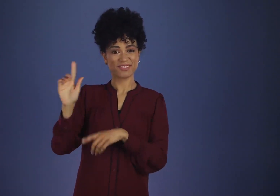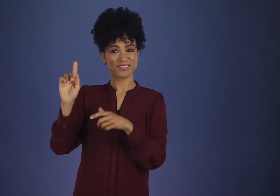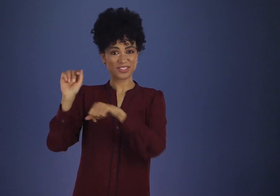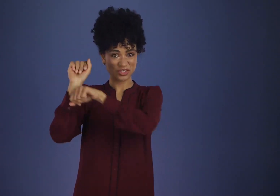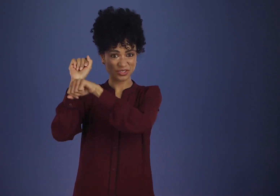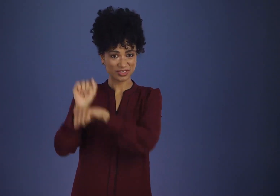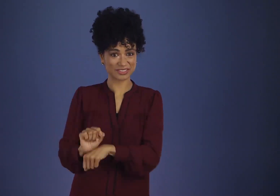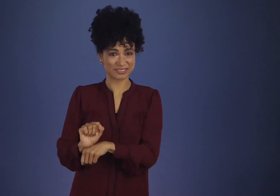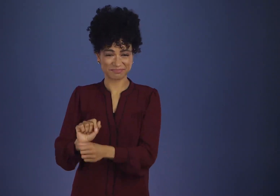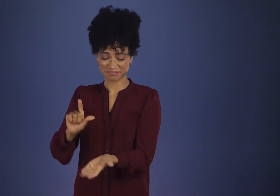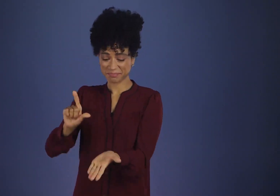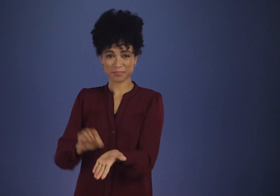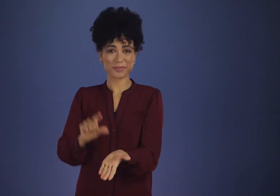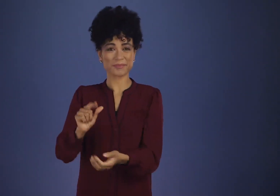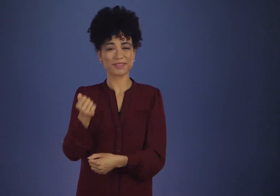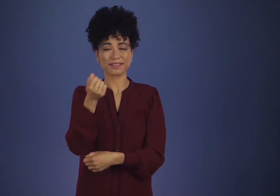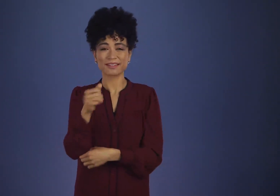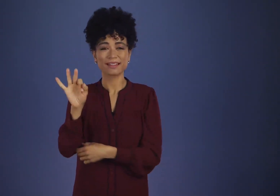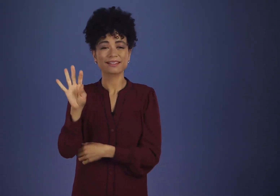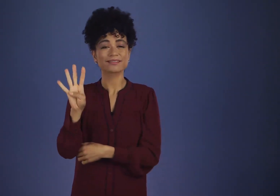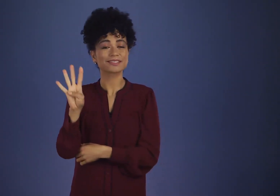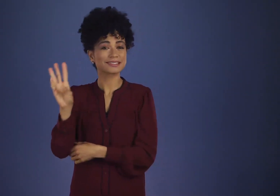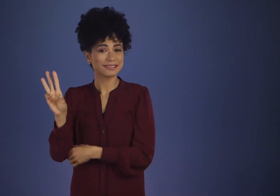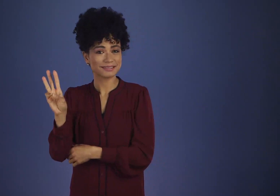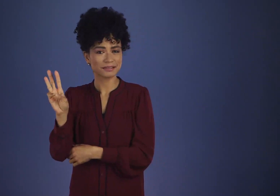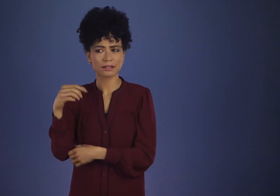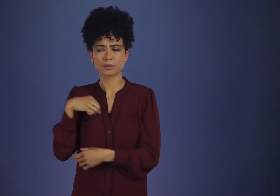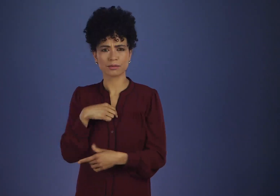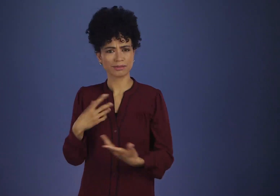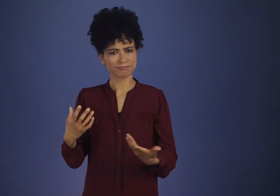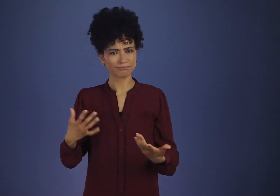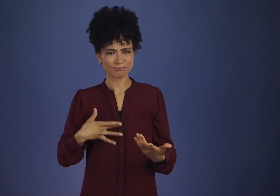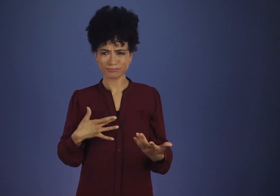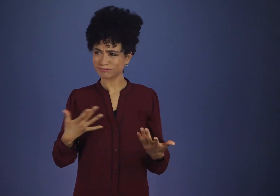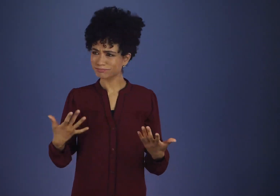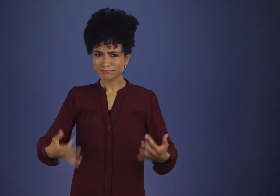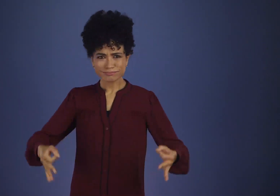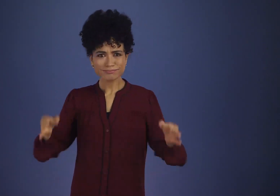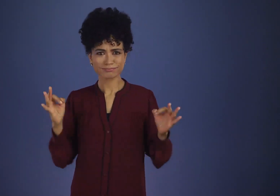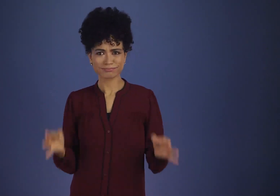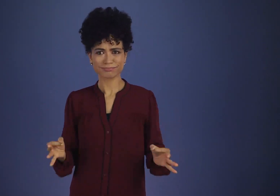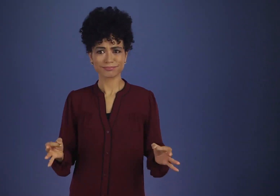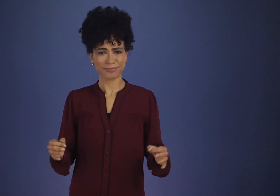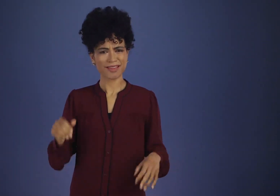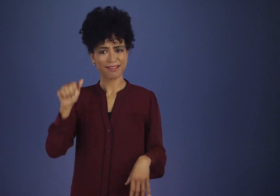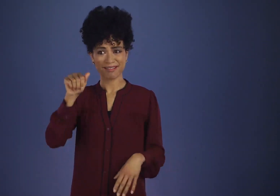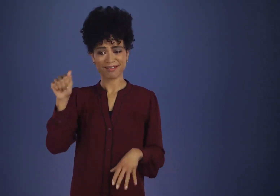When A.A.’s Traditions were first published, in 1946, we had become sure that an A.A. group